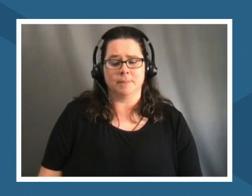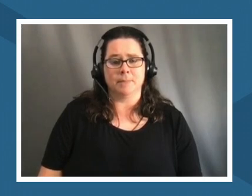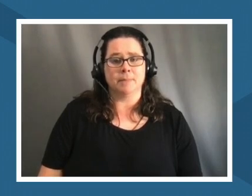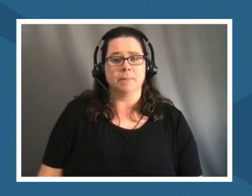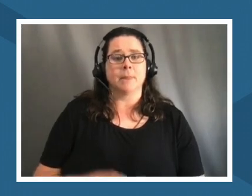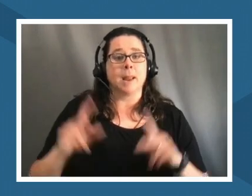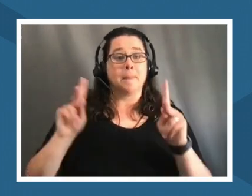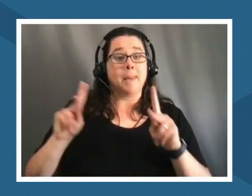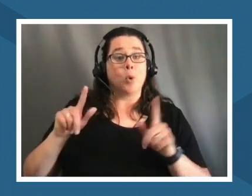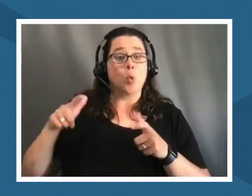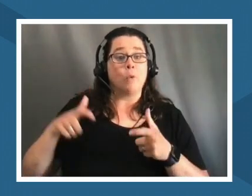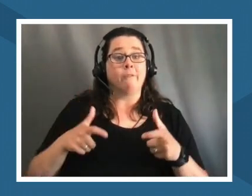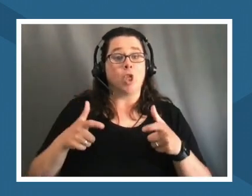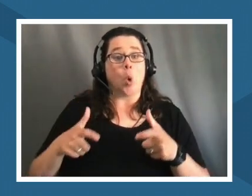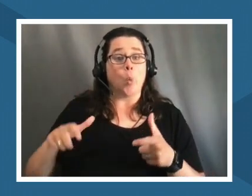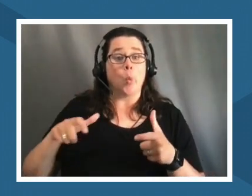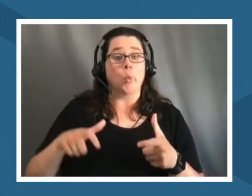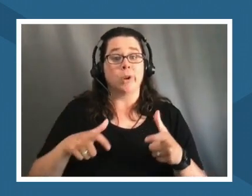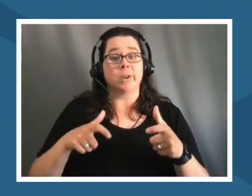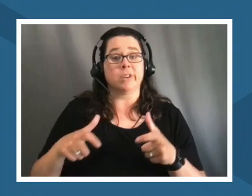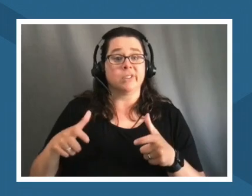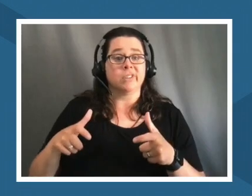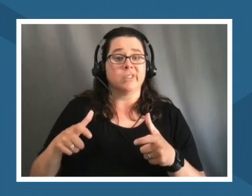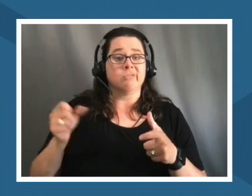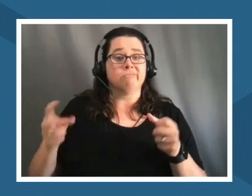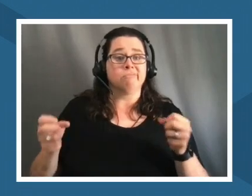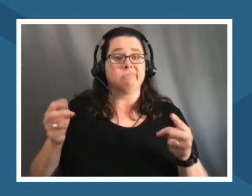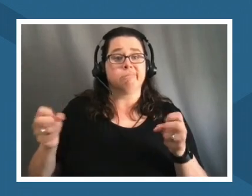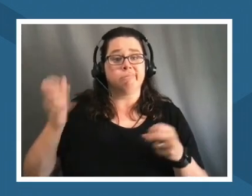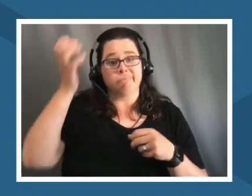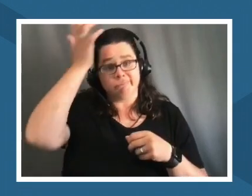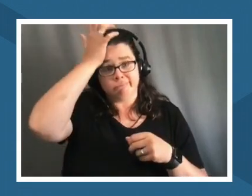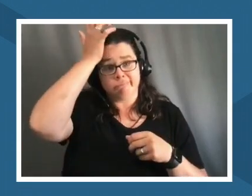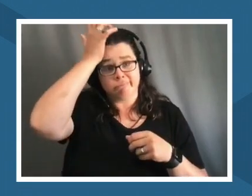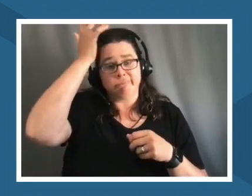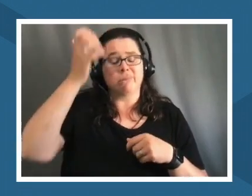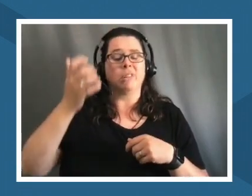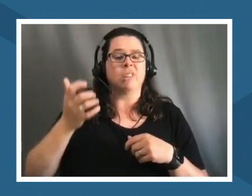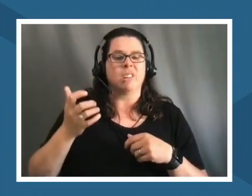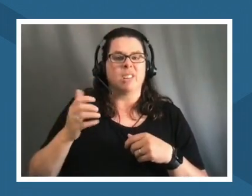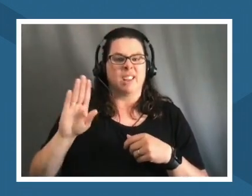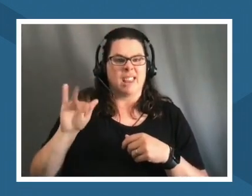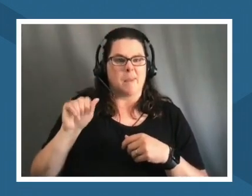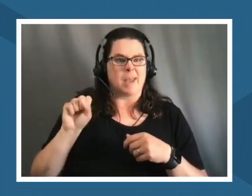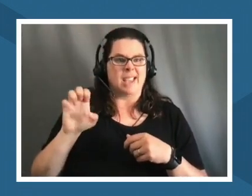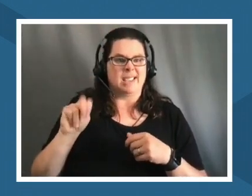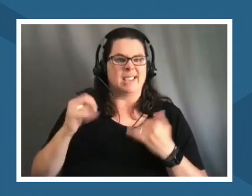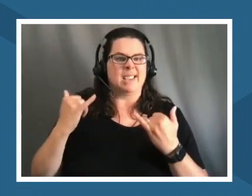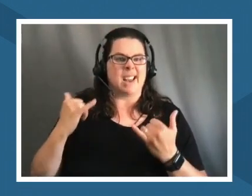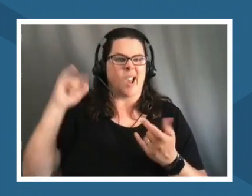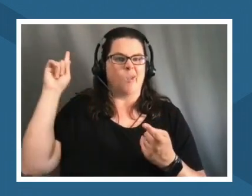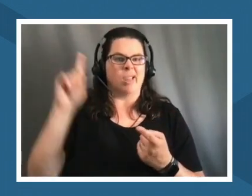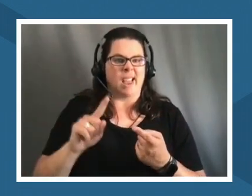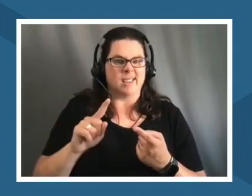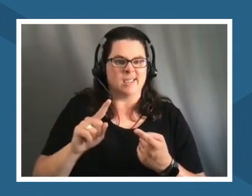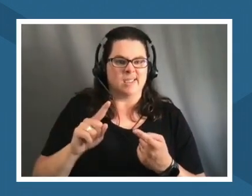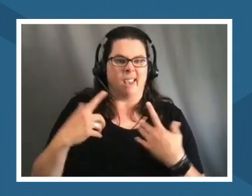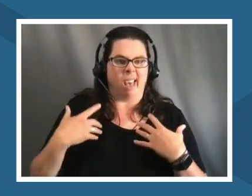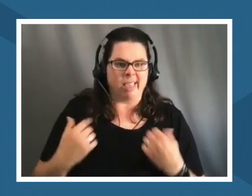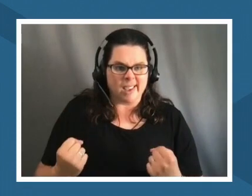and um the the riparian basin is is not as healthy as it should be